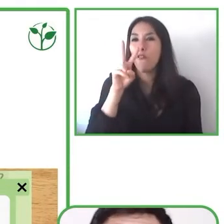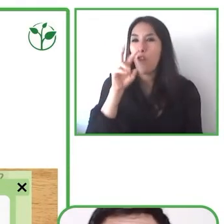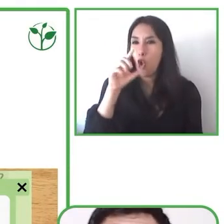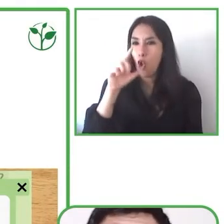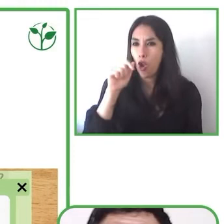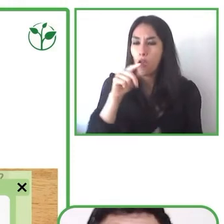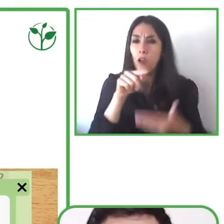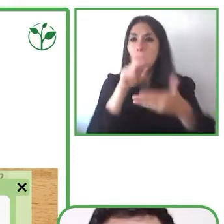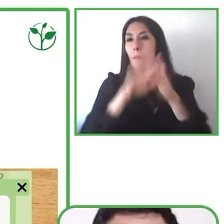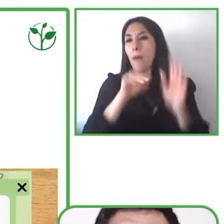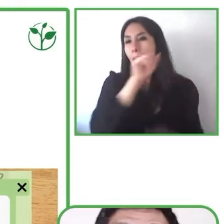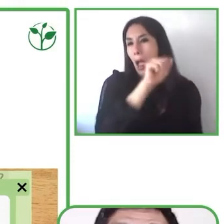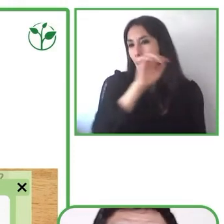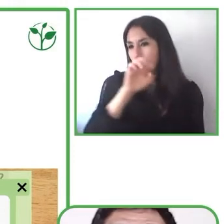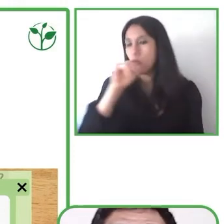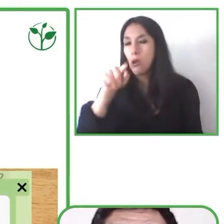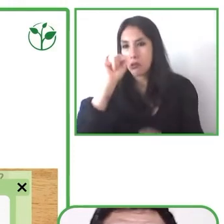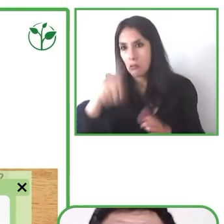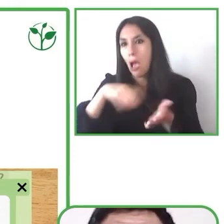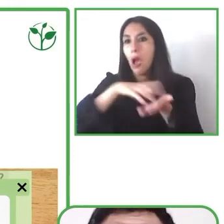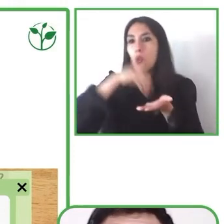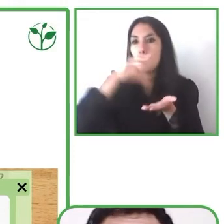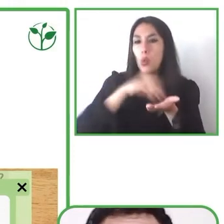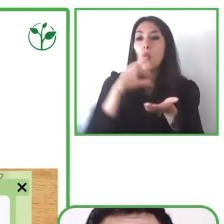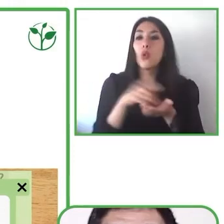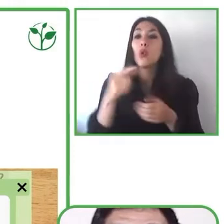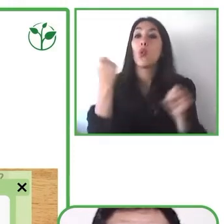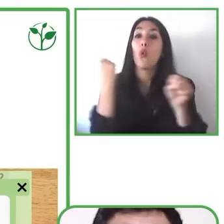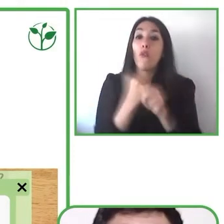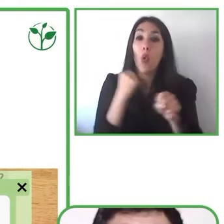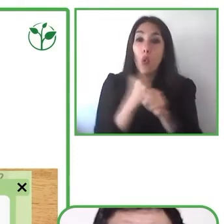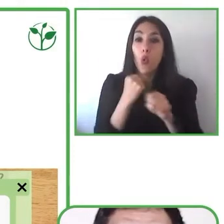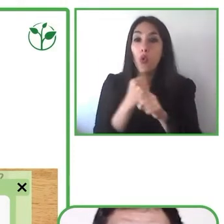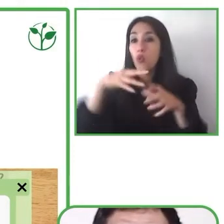also work through this software that offers the possibility of being very